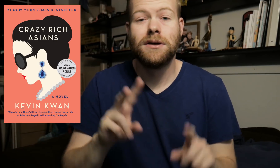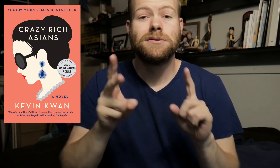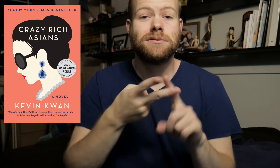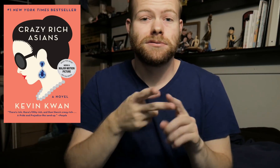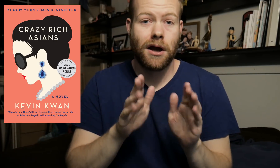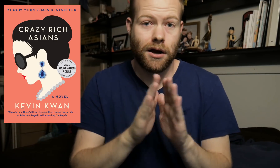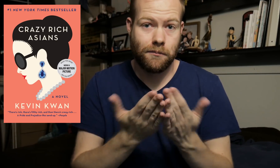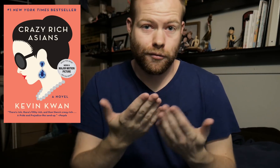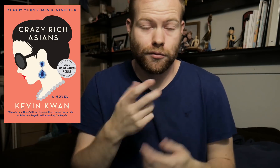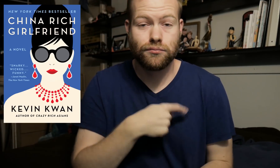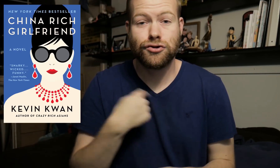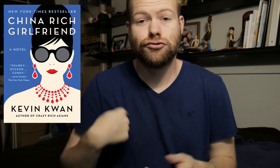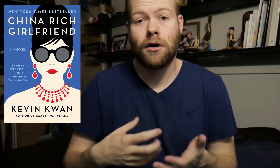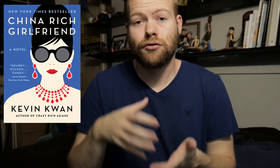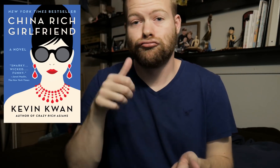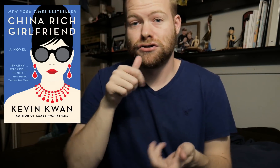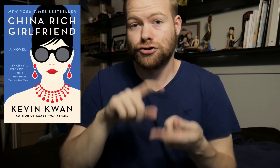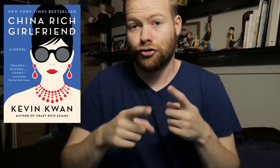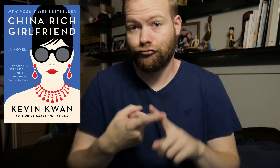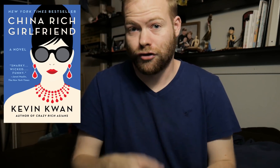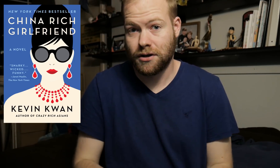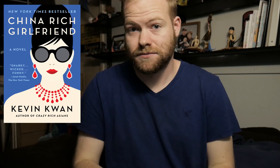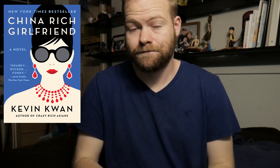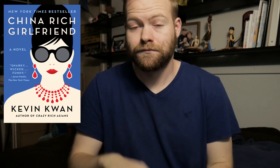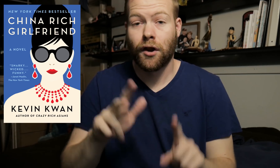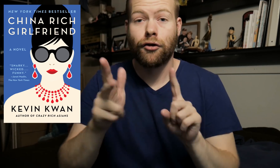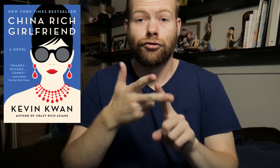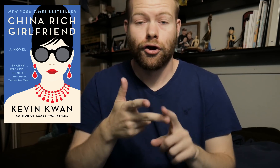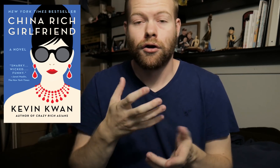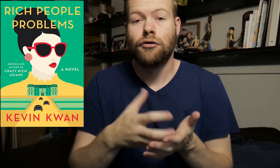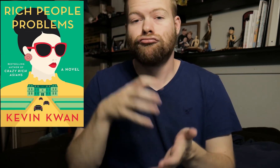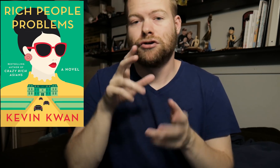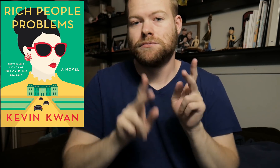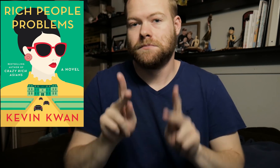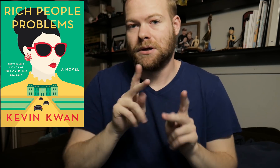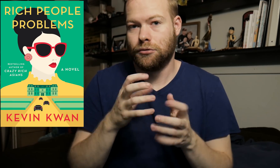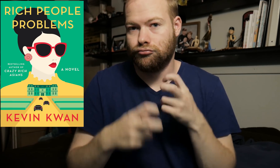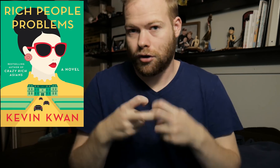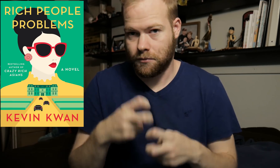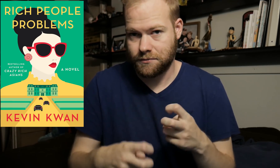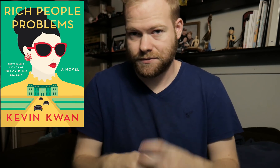The second book is China Rich Girlfriend. The third is Rich People Problems.